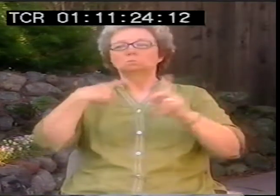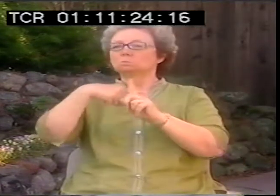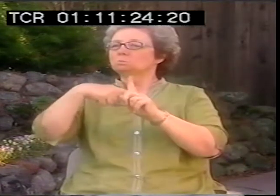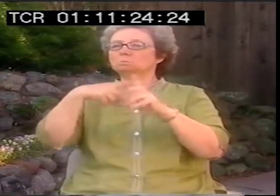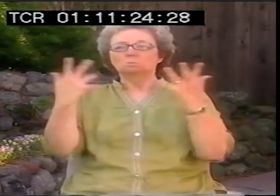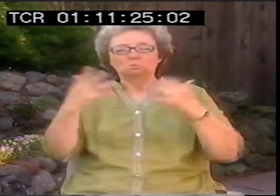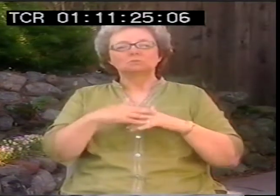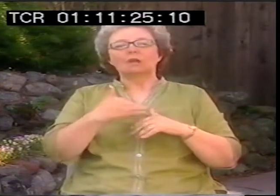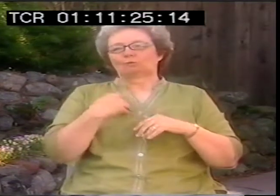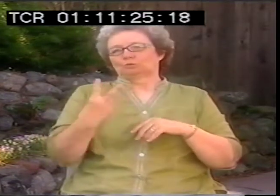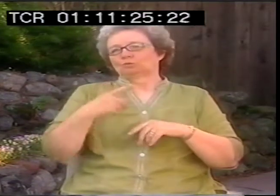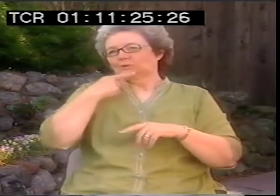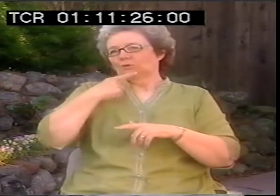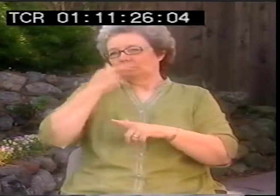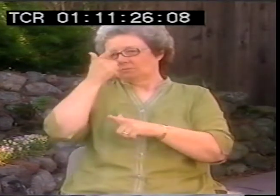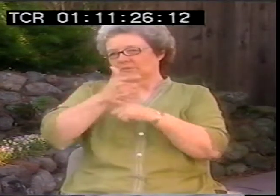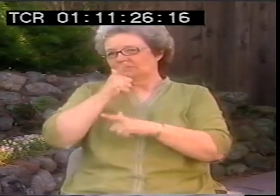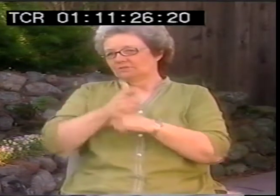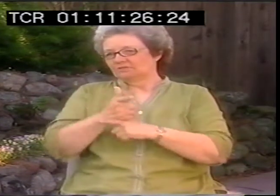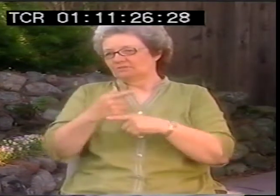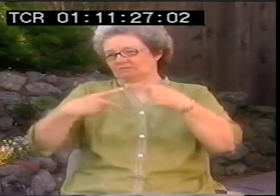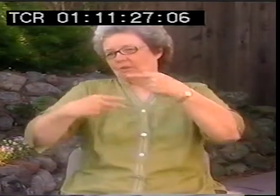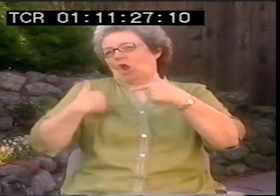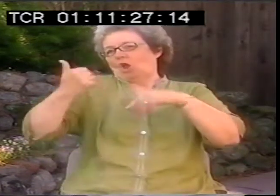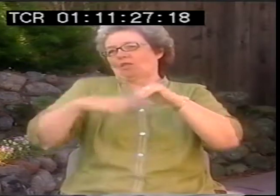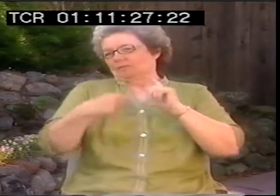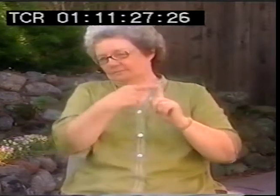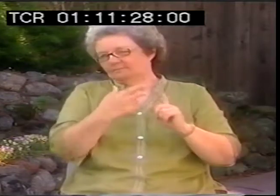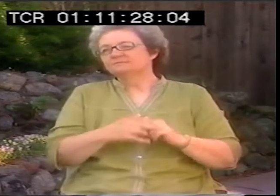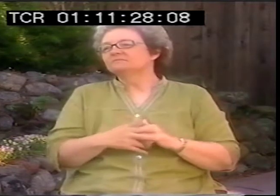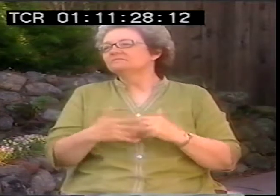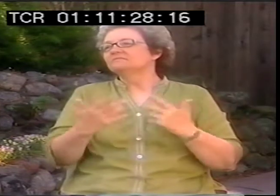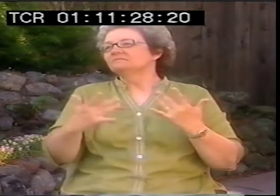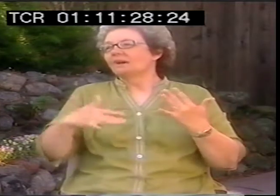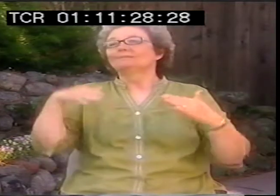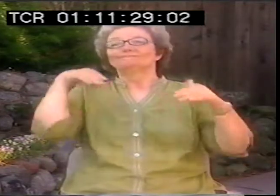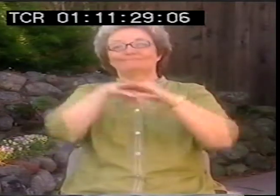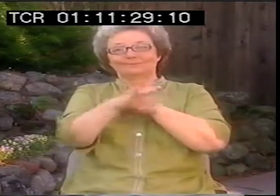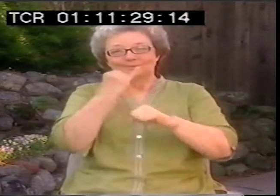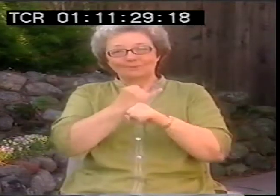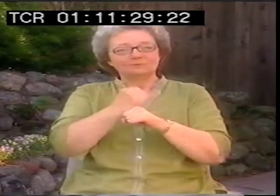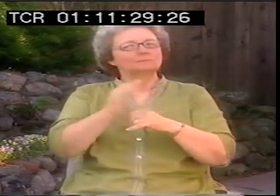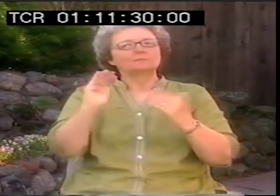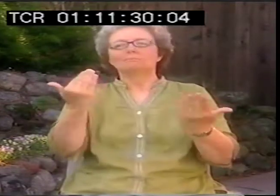My mother's upbringing was very positive. She has a younger sibling. She went into the school for the deaf.